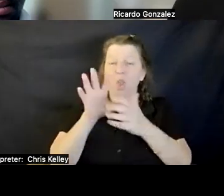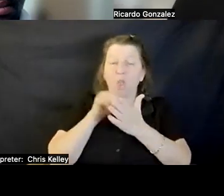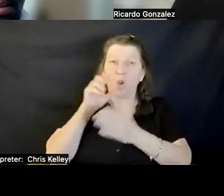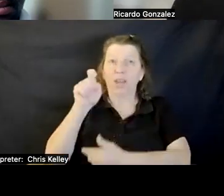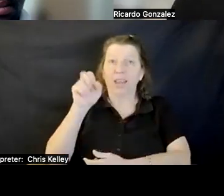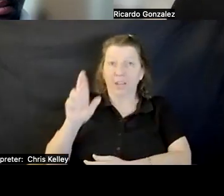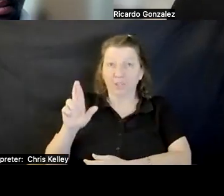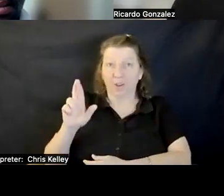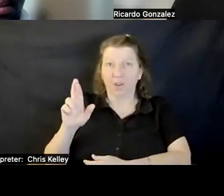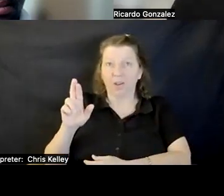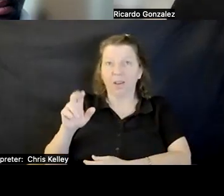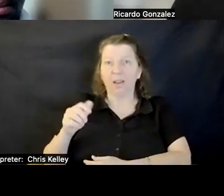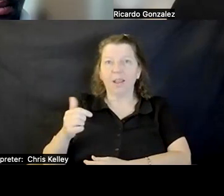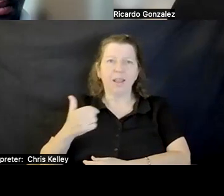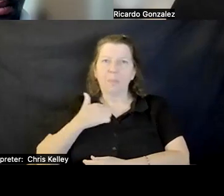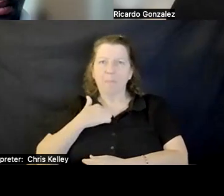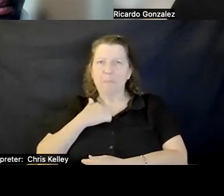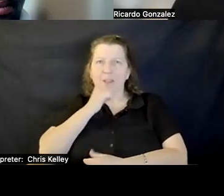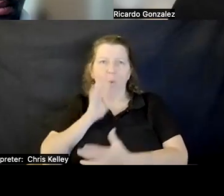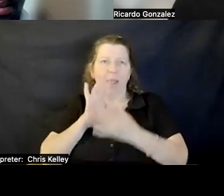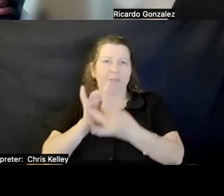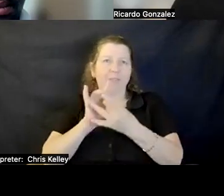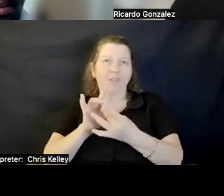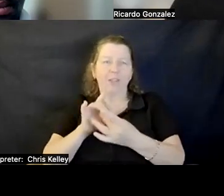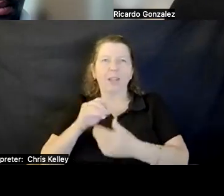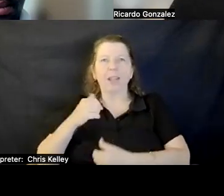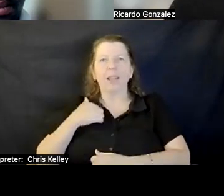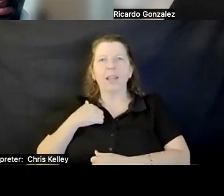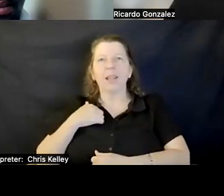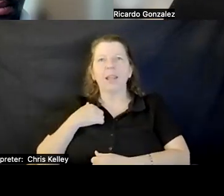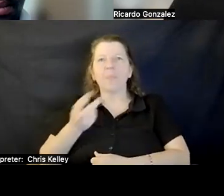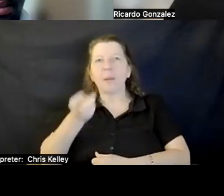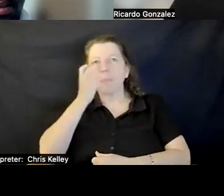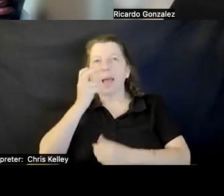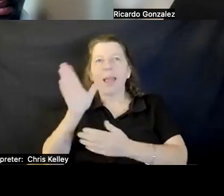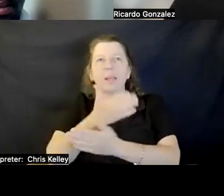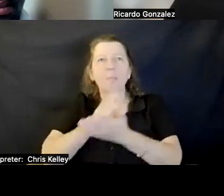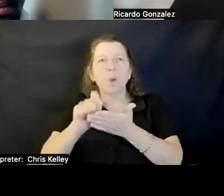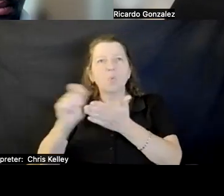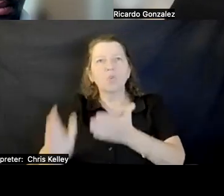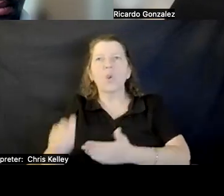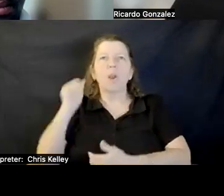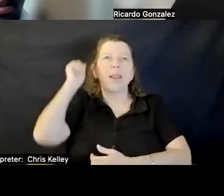I DON'T HAVE AN AFFILIATION. I'M A BLIND COMPOSER AND AUDIO ENGINEER. I'M REALLY